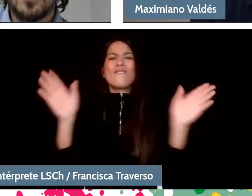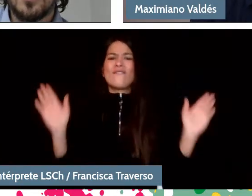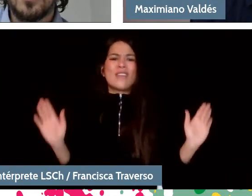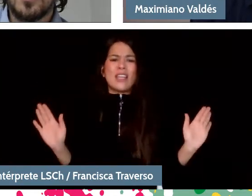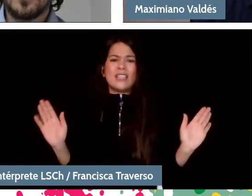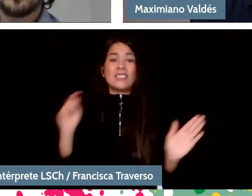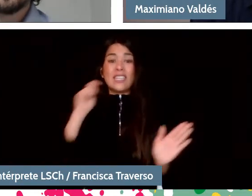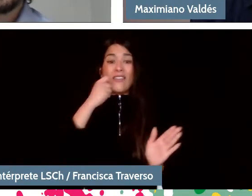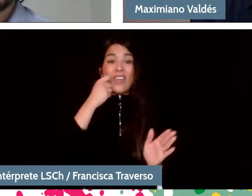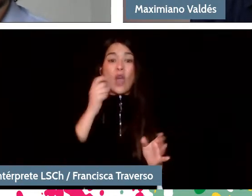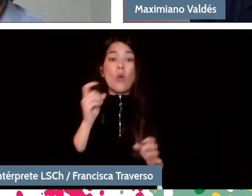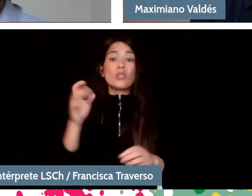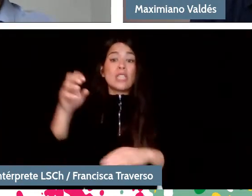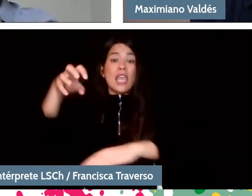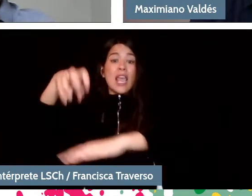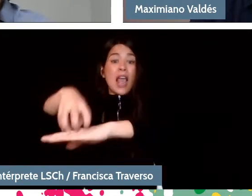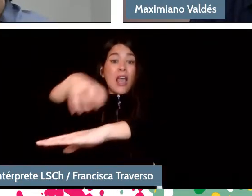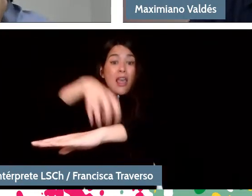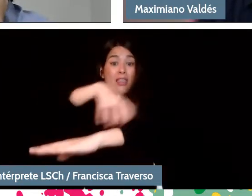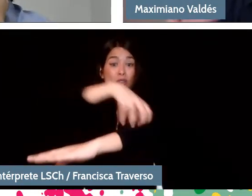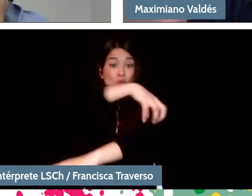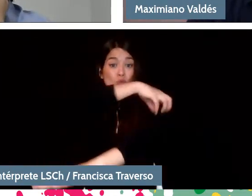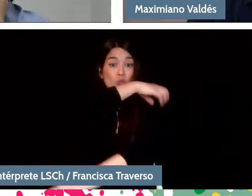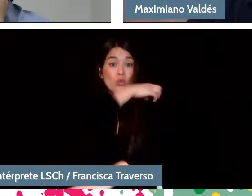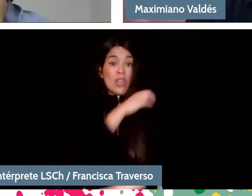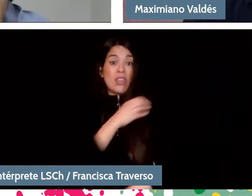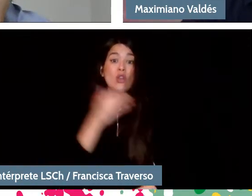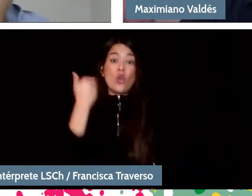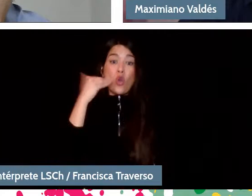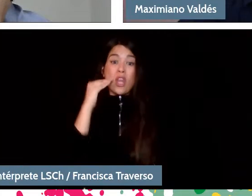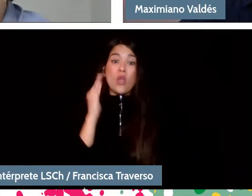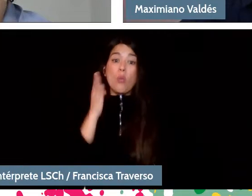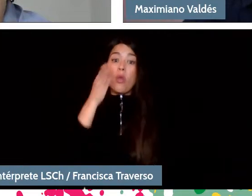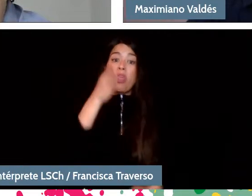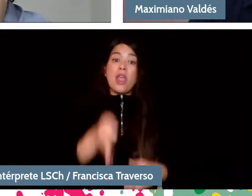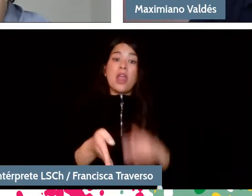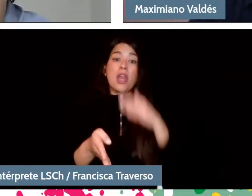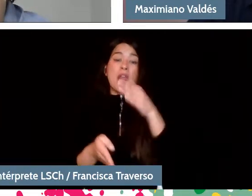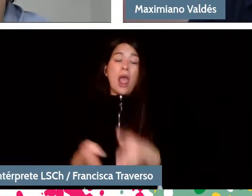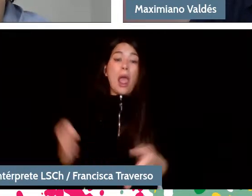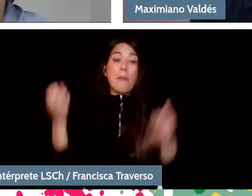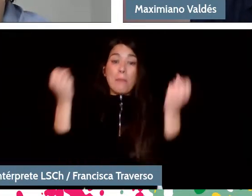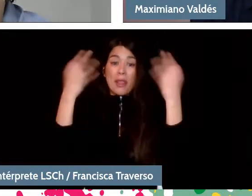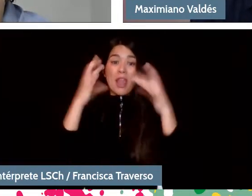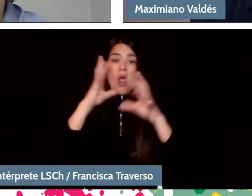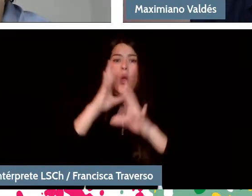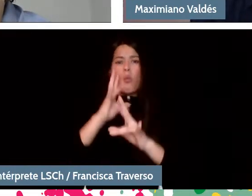there was a free school where children can go to learn how to play the trumpet, violin, horn and there are instruments available.